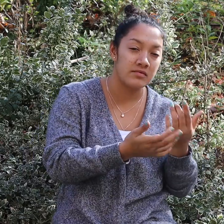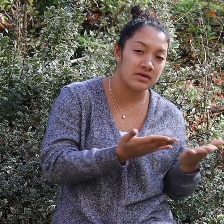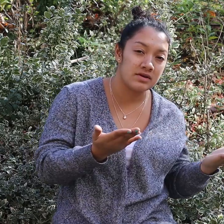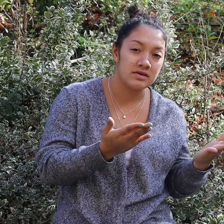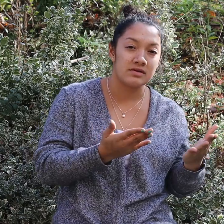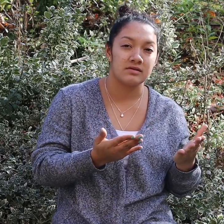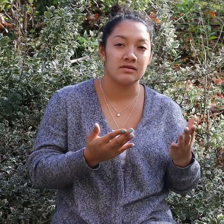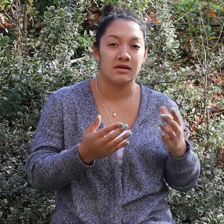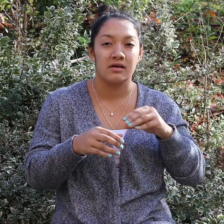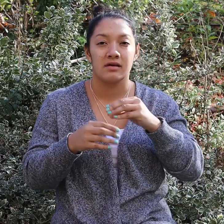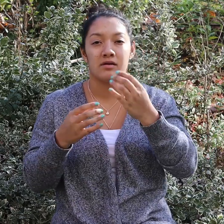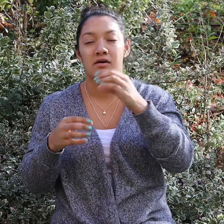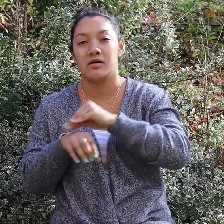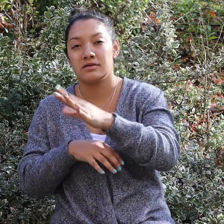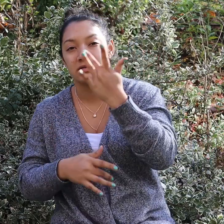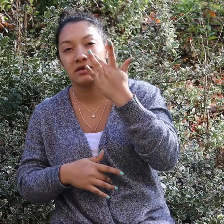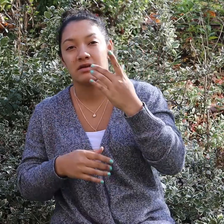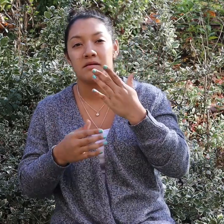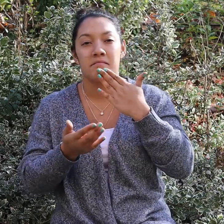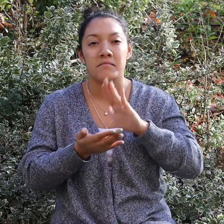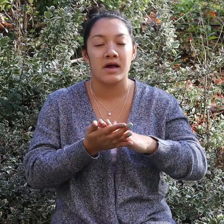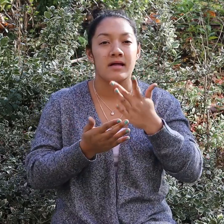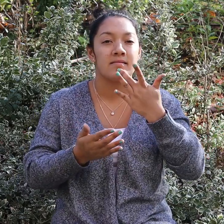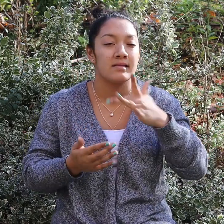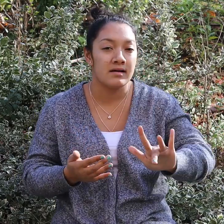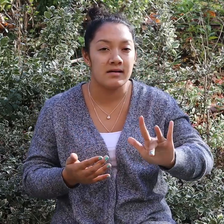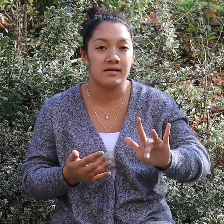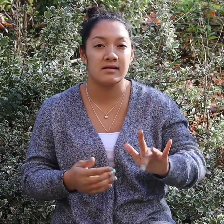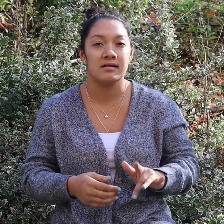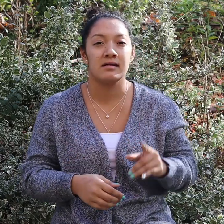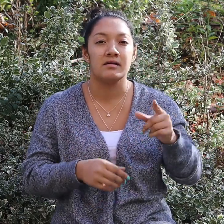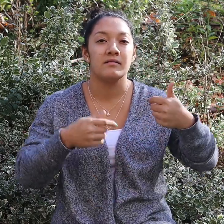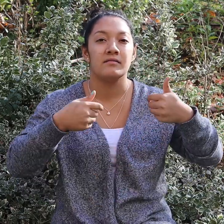or break things, cause bad luck, or cause illness.